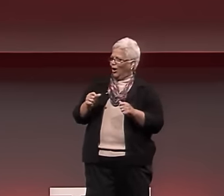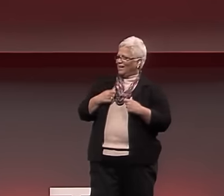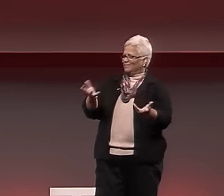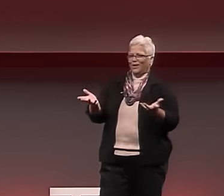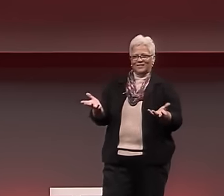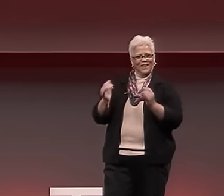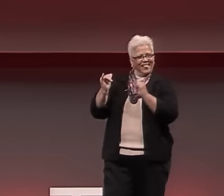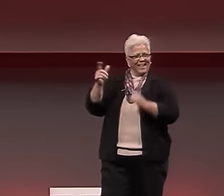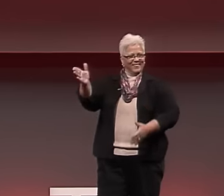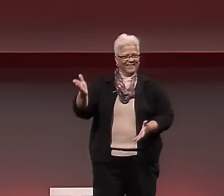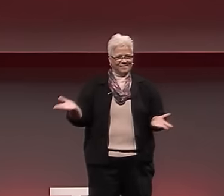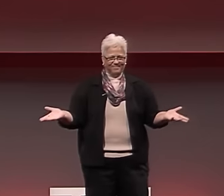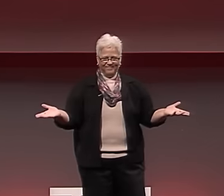to express their thoughts."